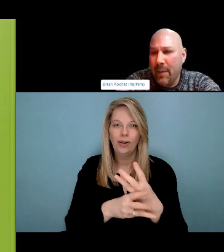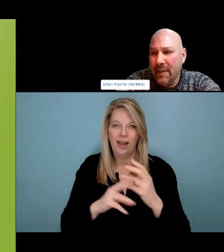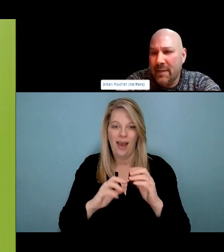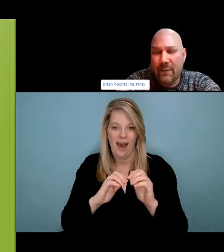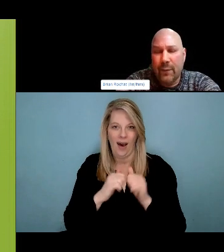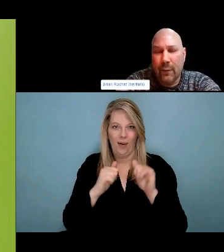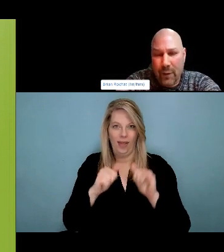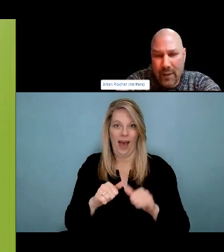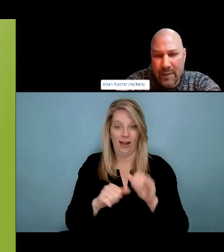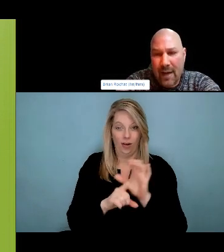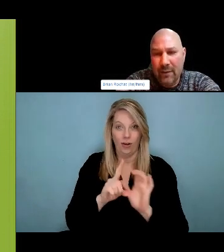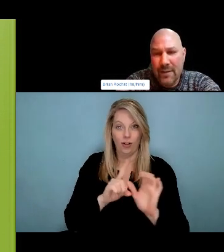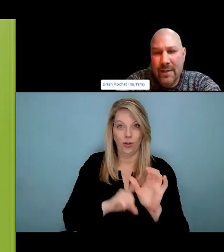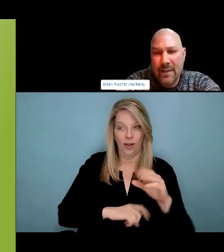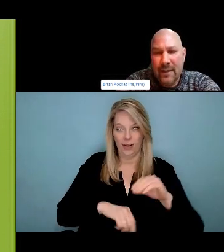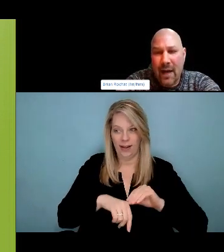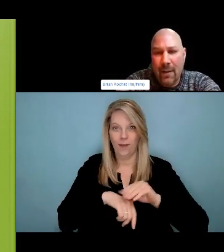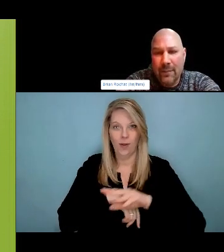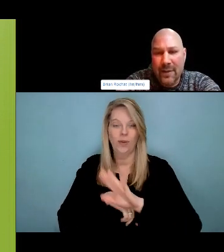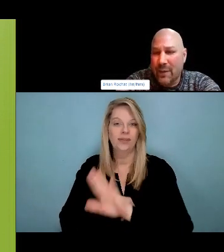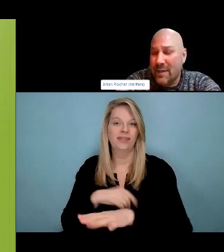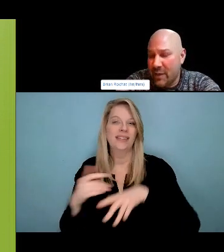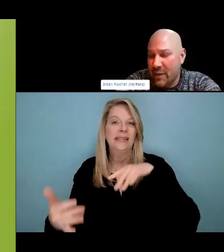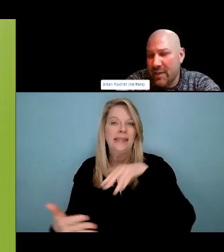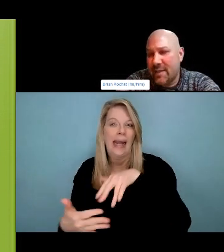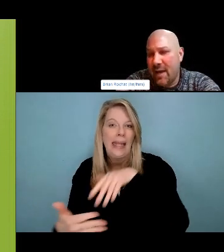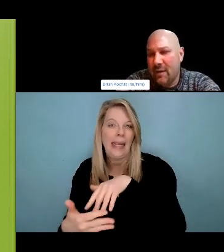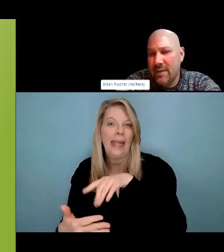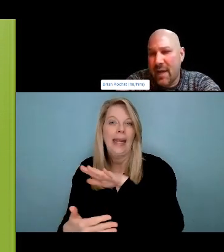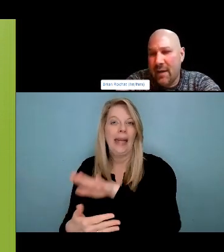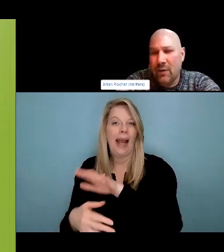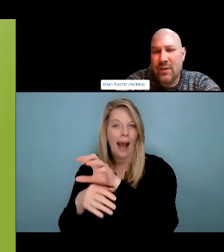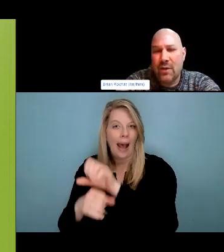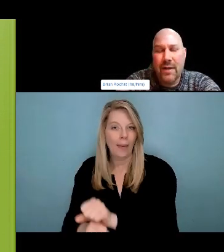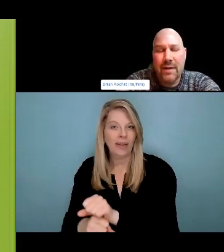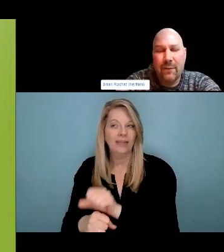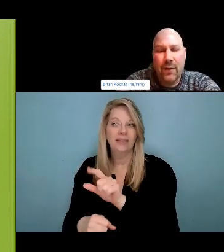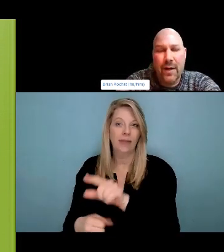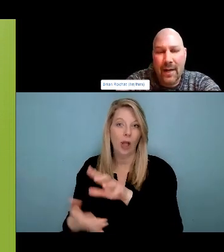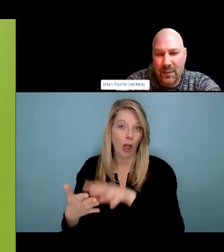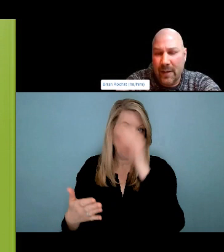And down on the corner there is our brand new addition, which is our Grand Baby Audrey,